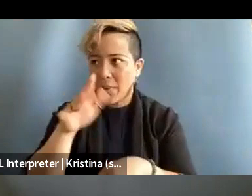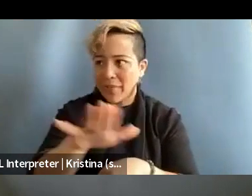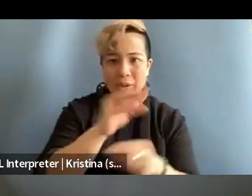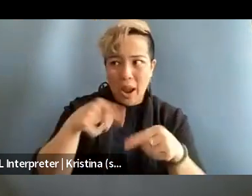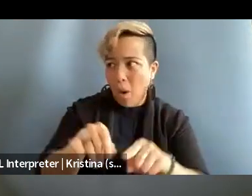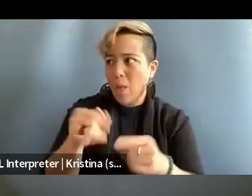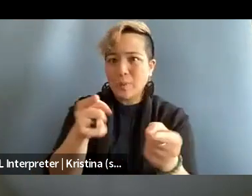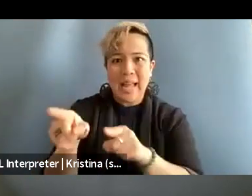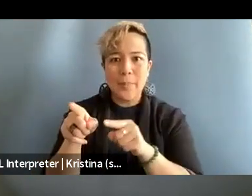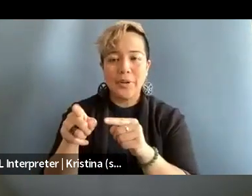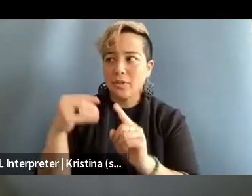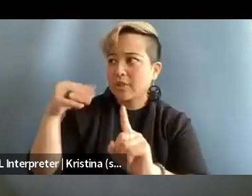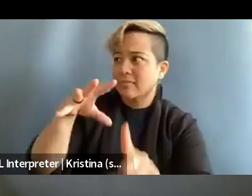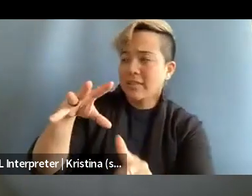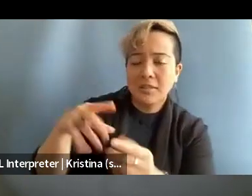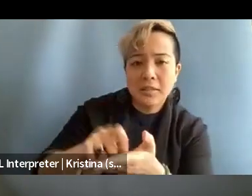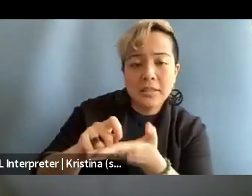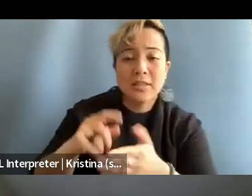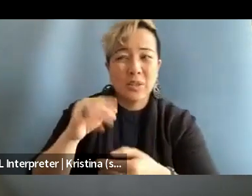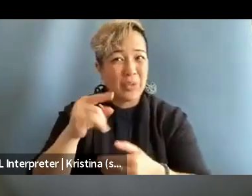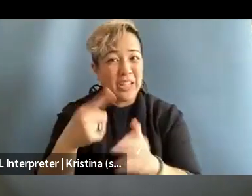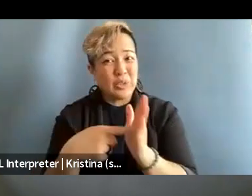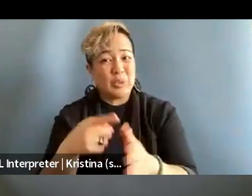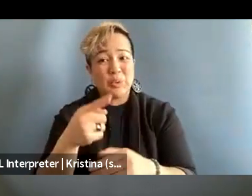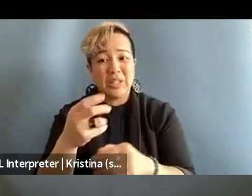This just shows just the similarity in beats that we're